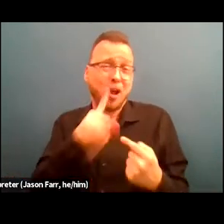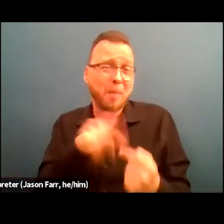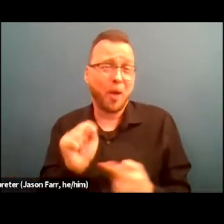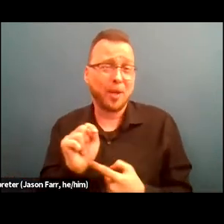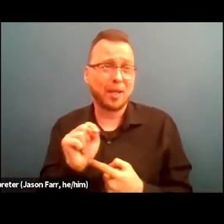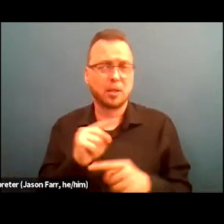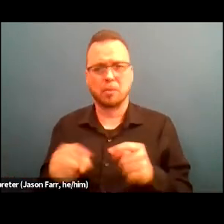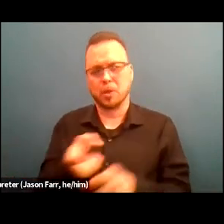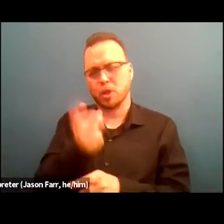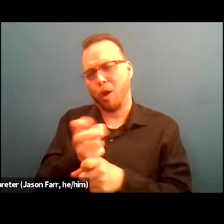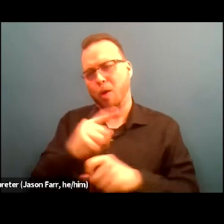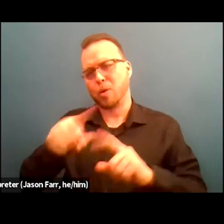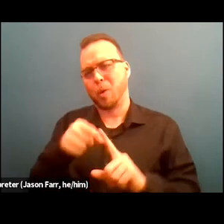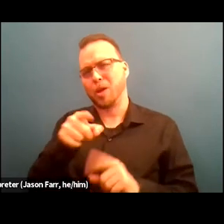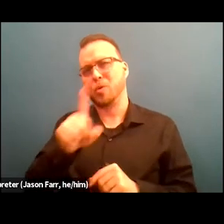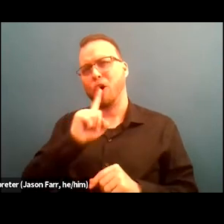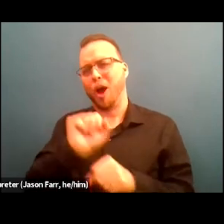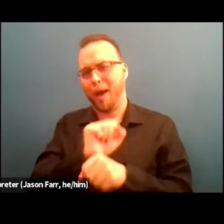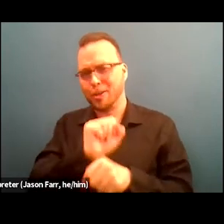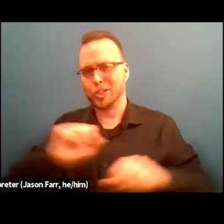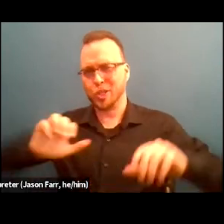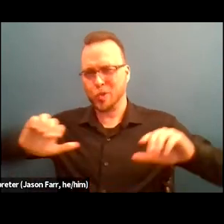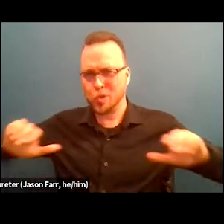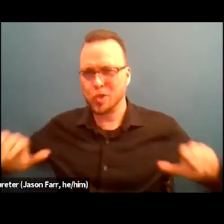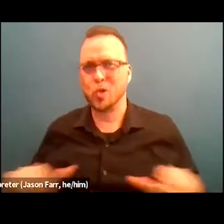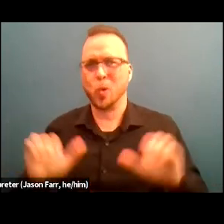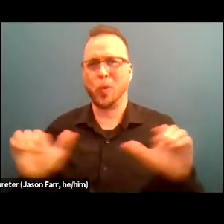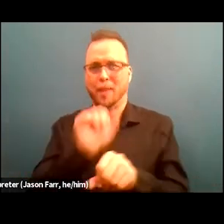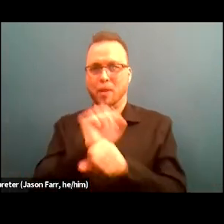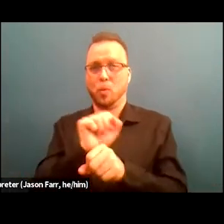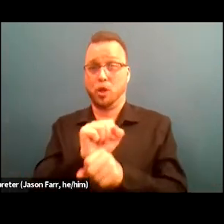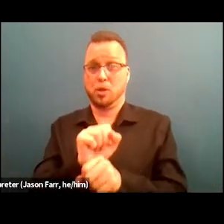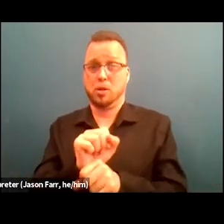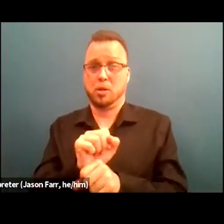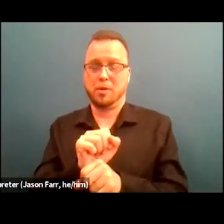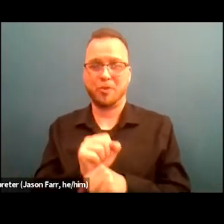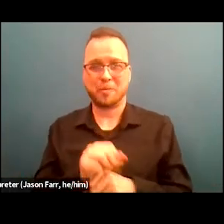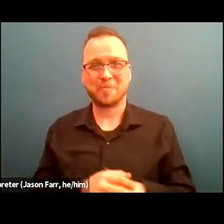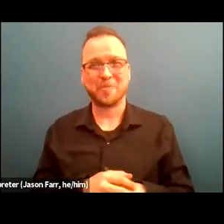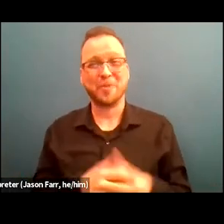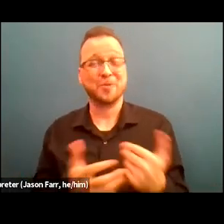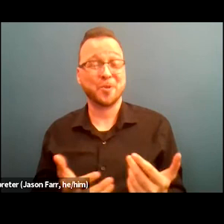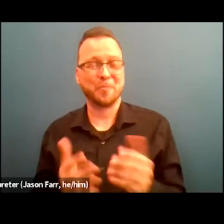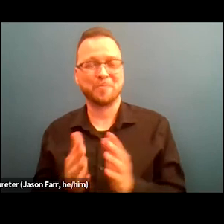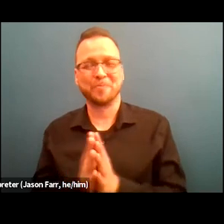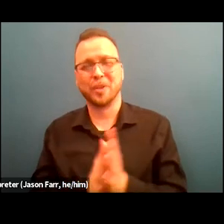but it's hard when you're actually doing the work to engage. So with that, we use part